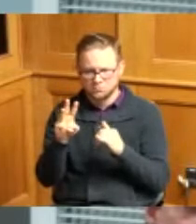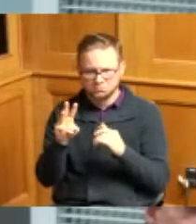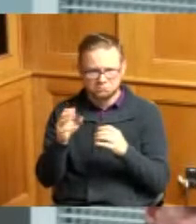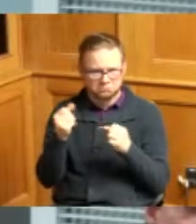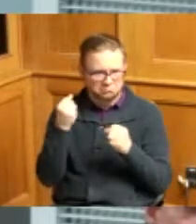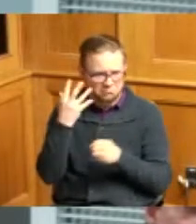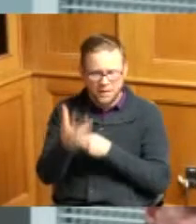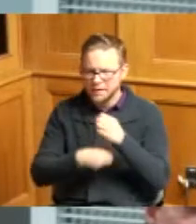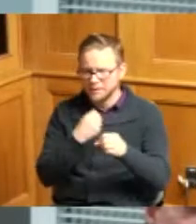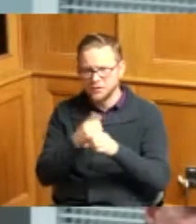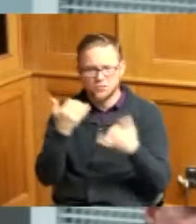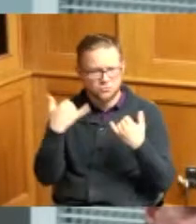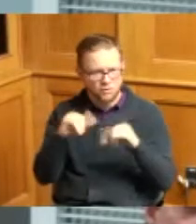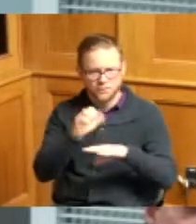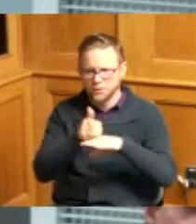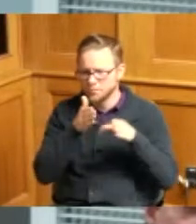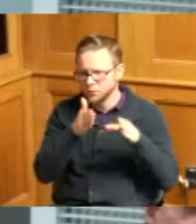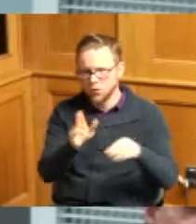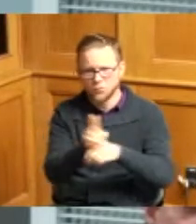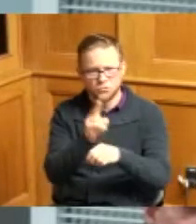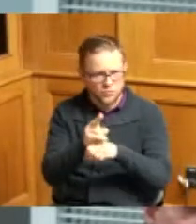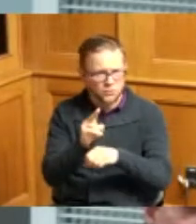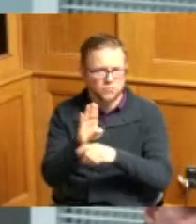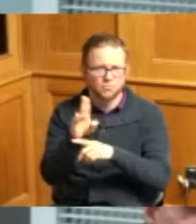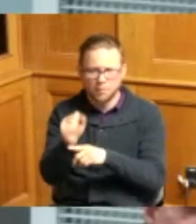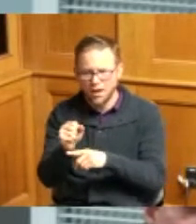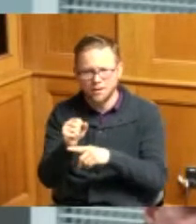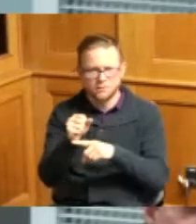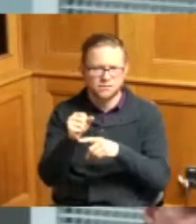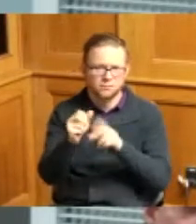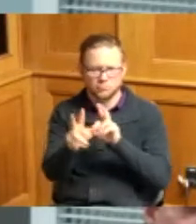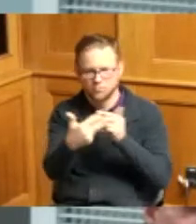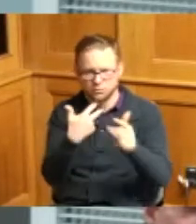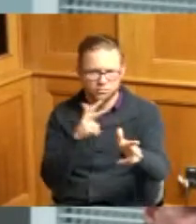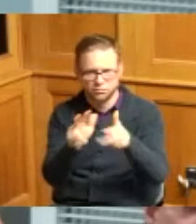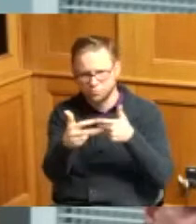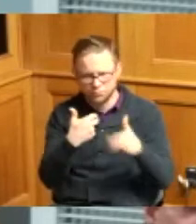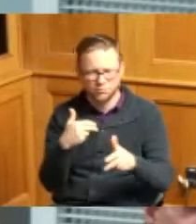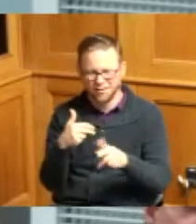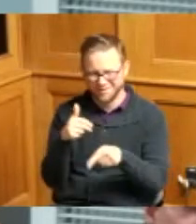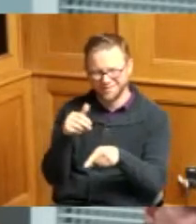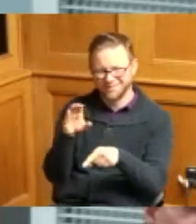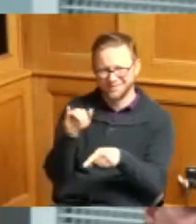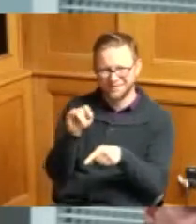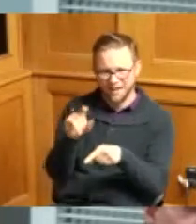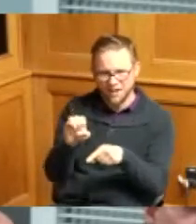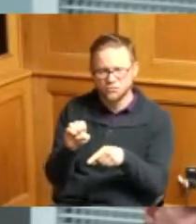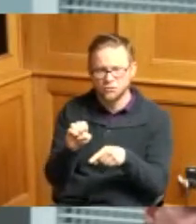buses and and bigger events down at the castle this is a direct access perfect place to put a